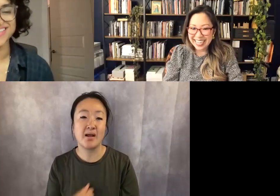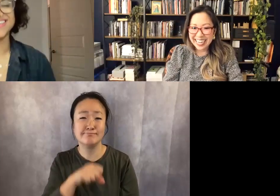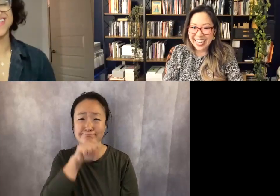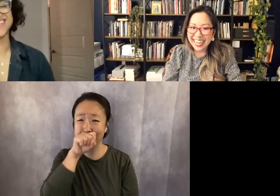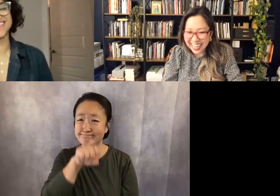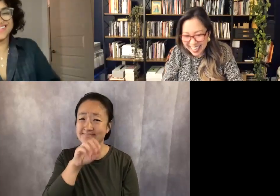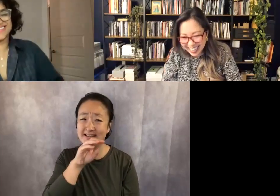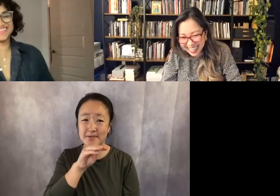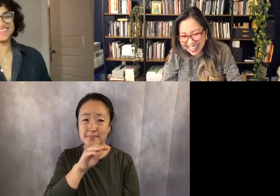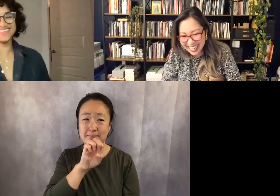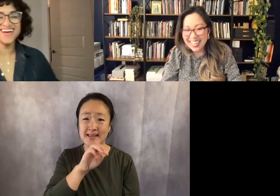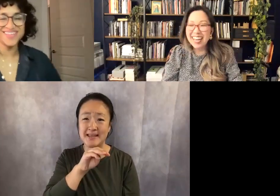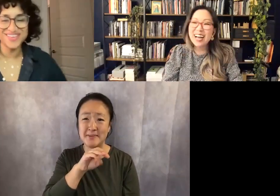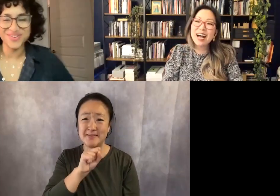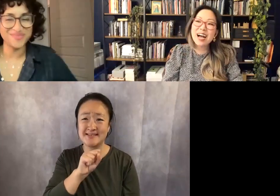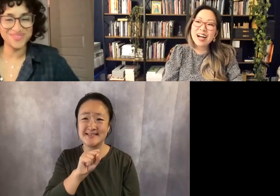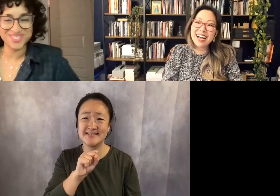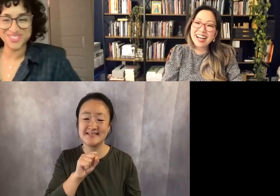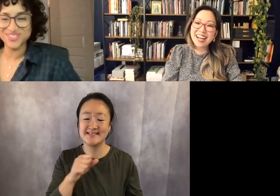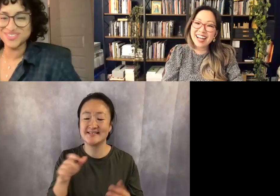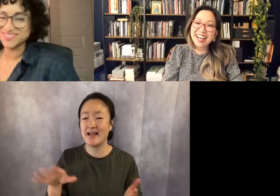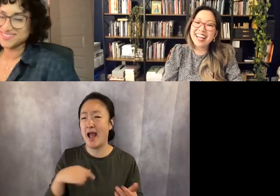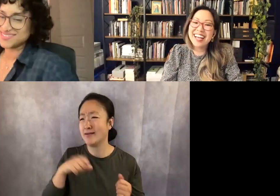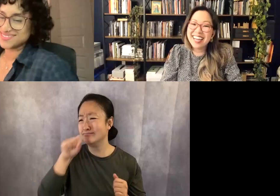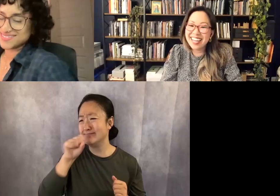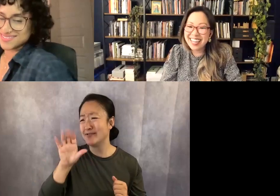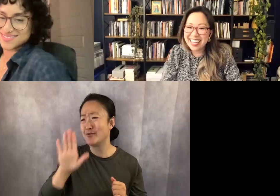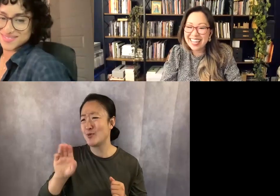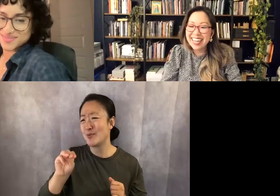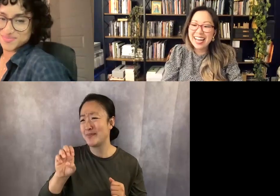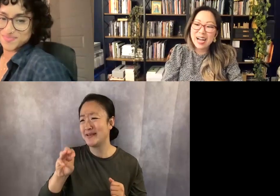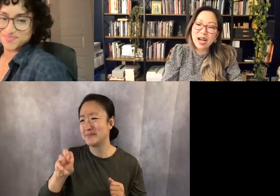I love my memes. I love your memes, too.